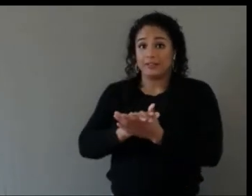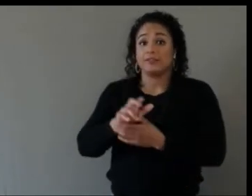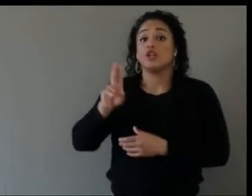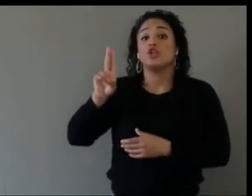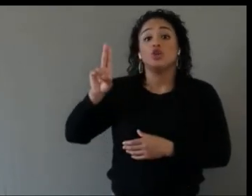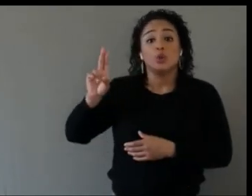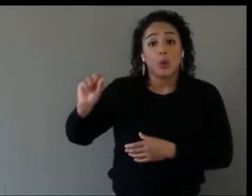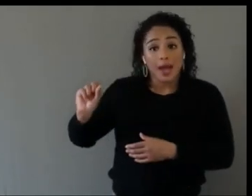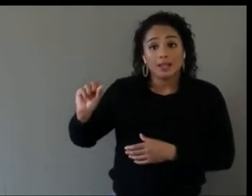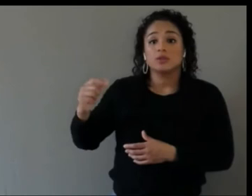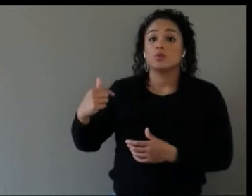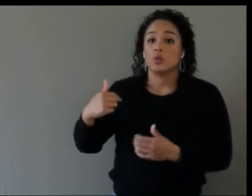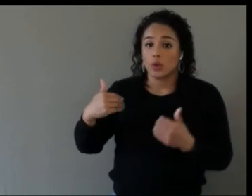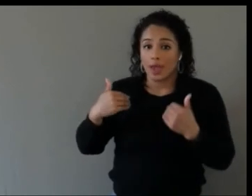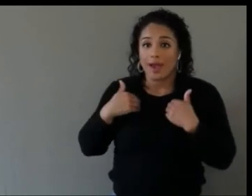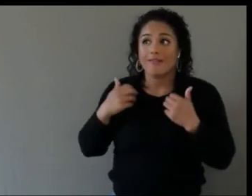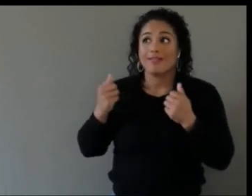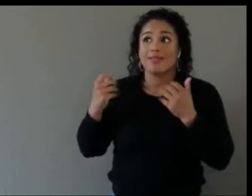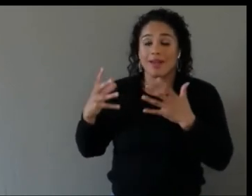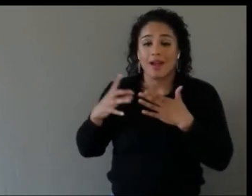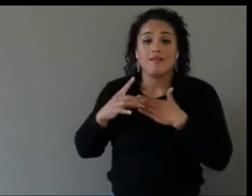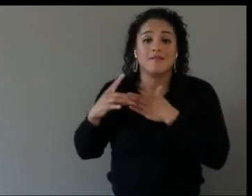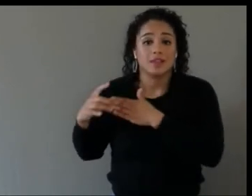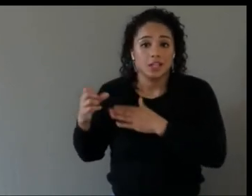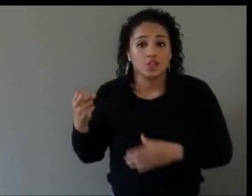In Europe, we're a bit behind.